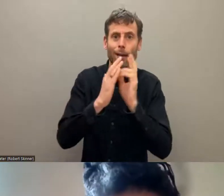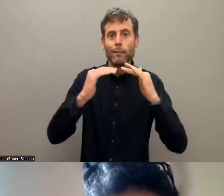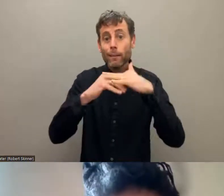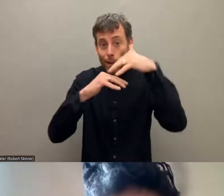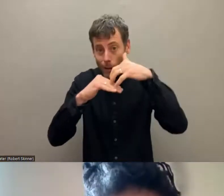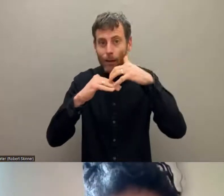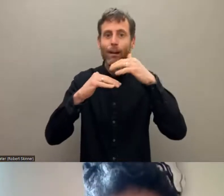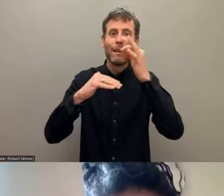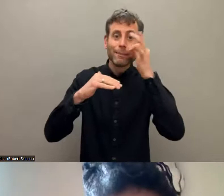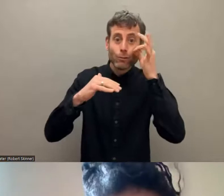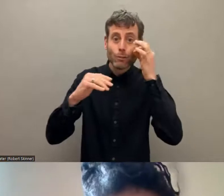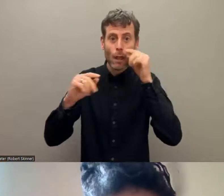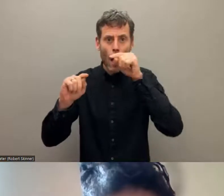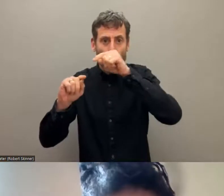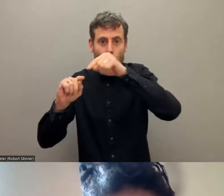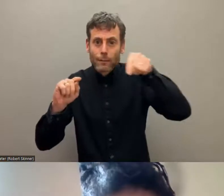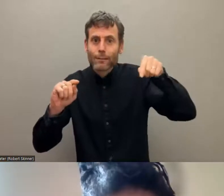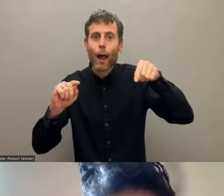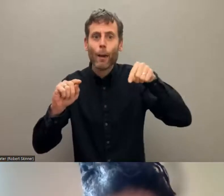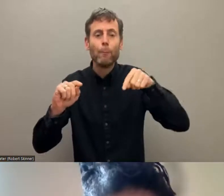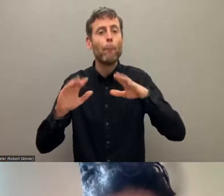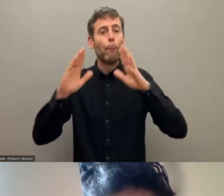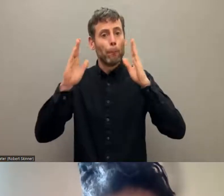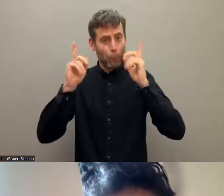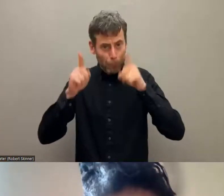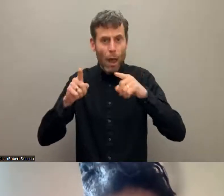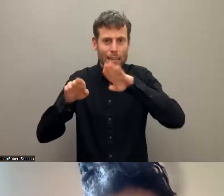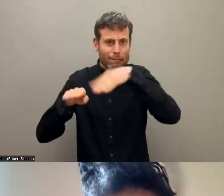the policies which are creating only paternalism and